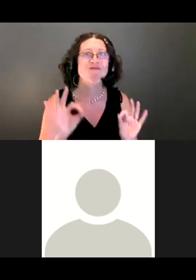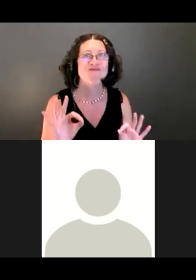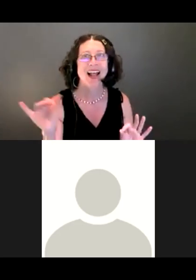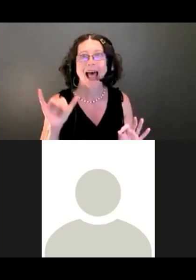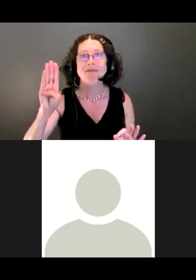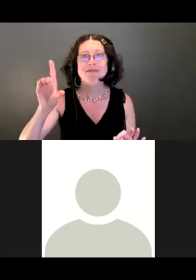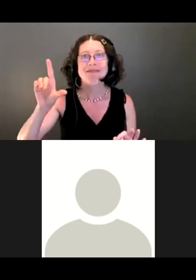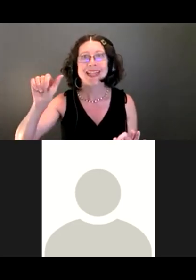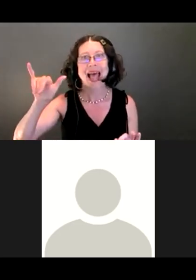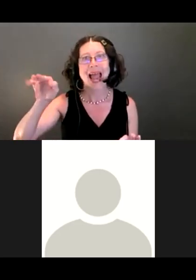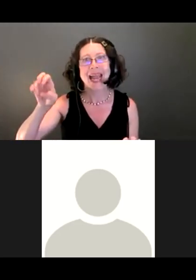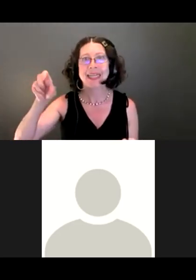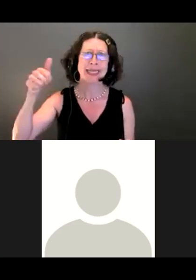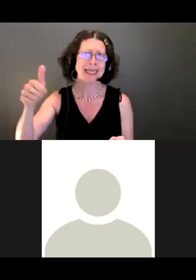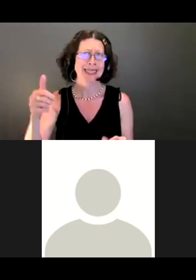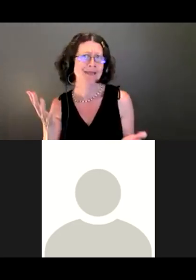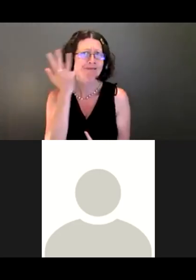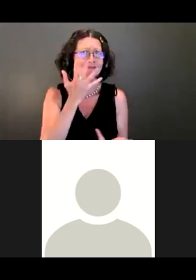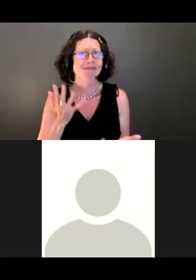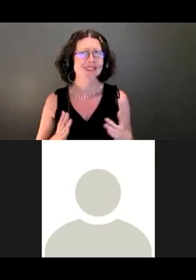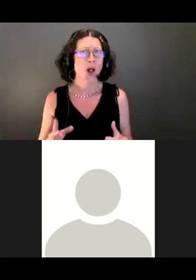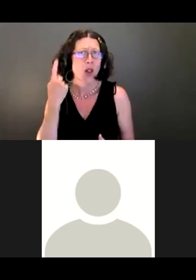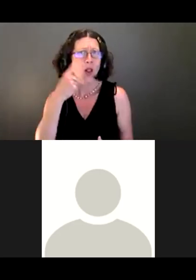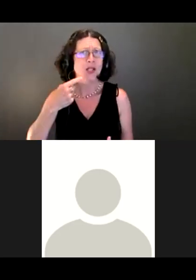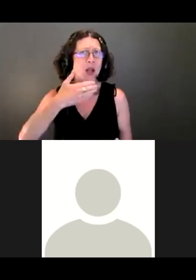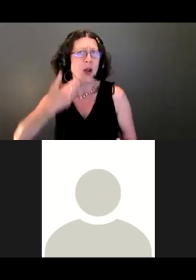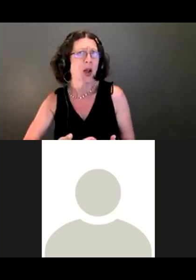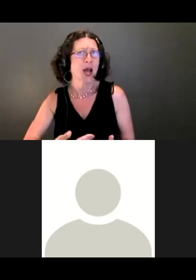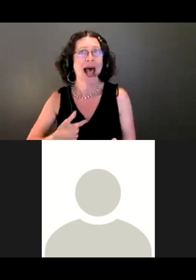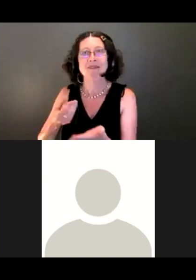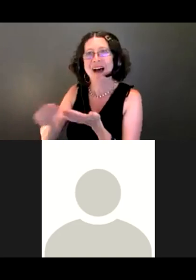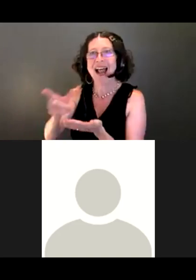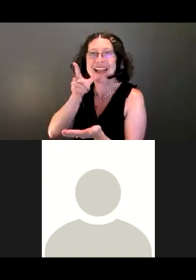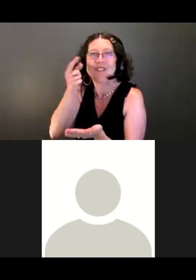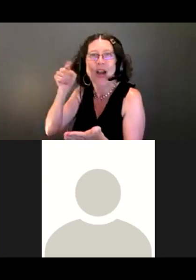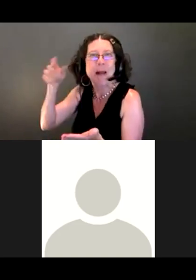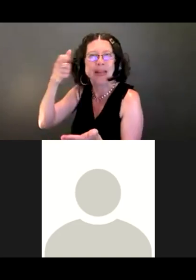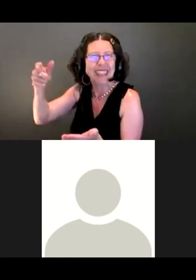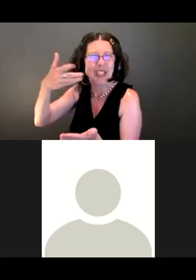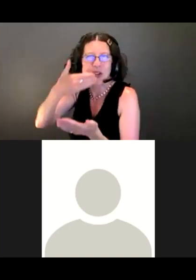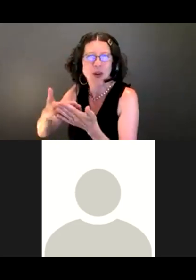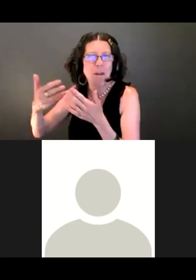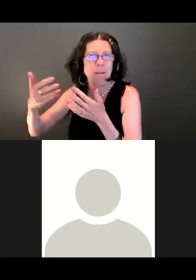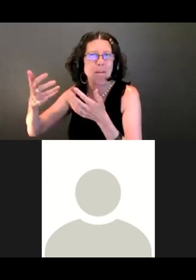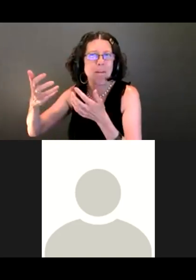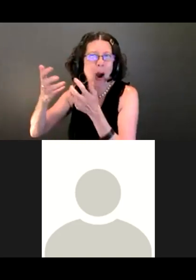I'm getting fashion advice from him as well as buying lunch for being such a good partner. I'm wearing a denim shirt.